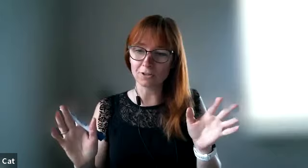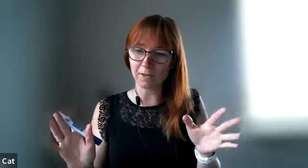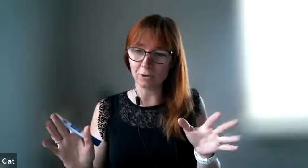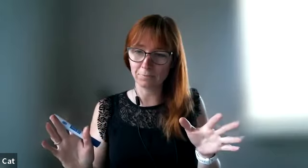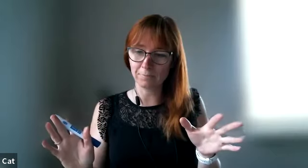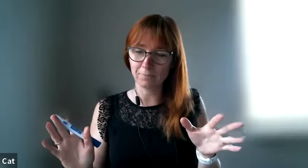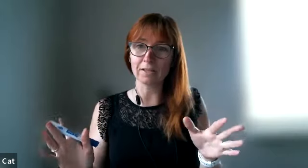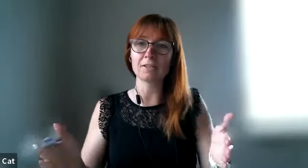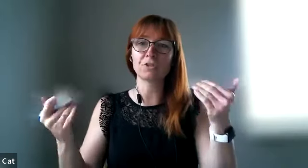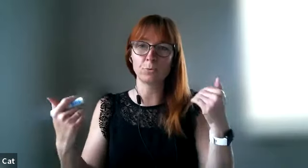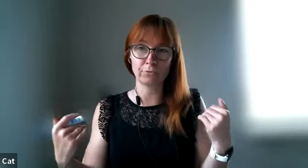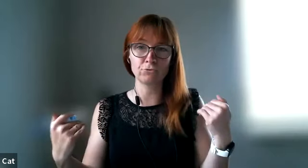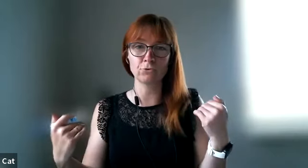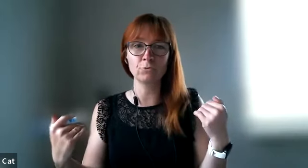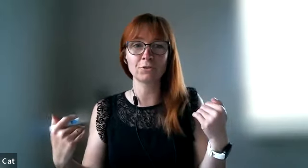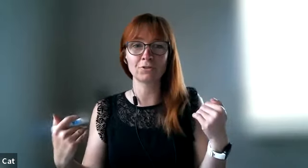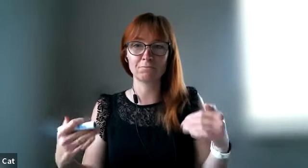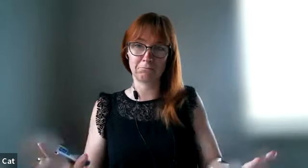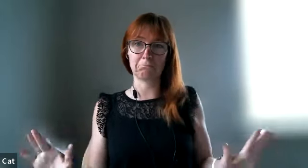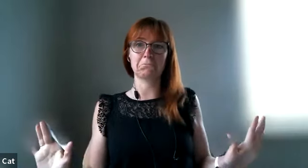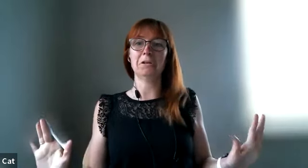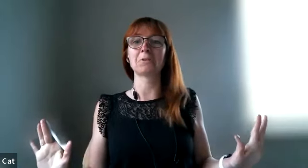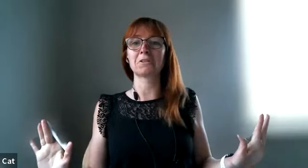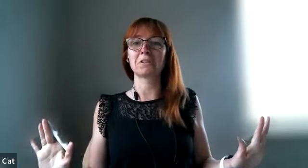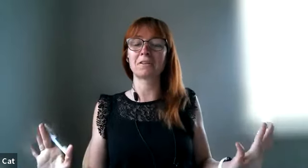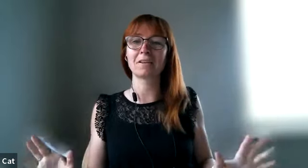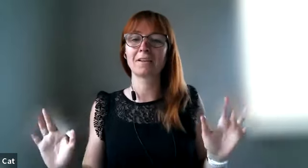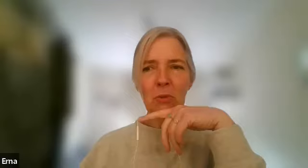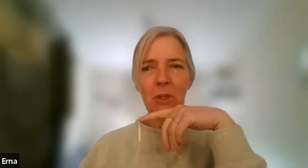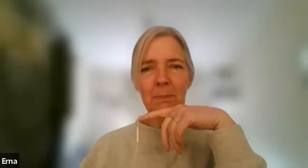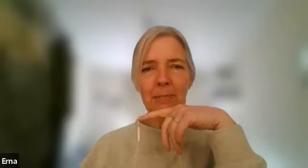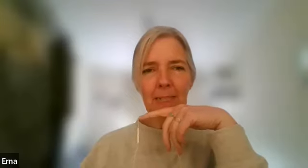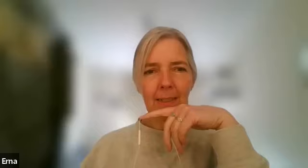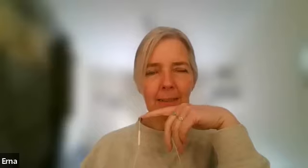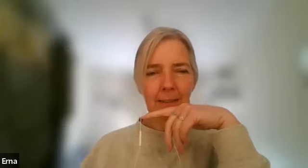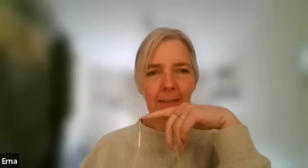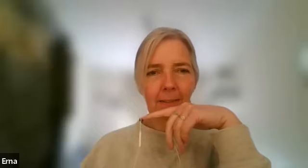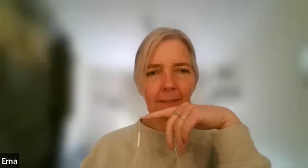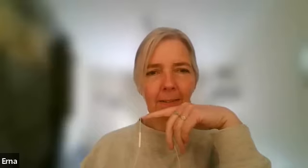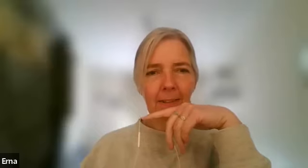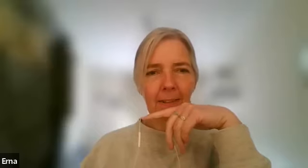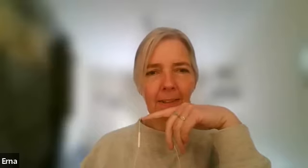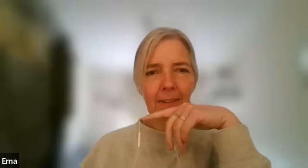about and then she withdrew because not getting anything he doesn't want me well could it be